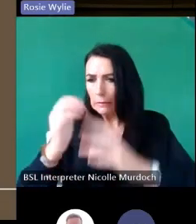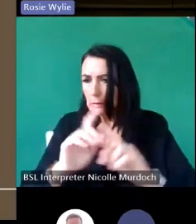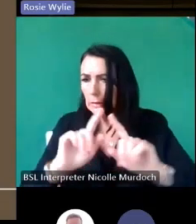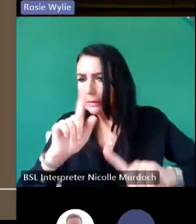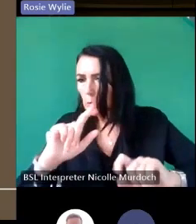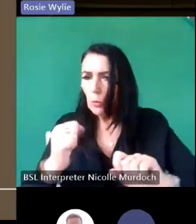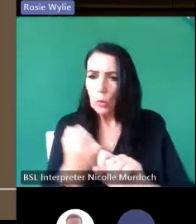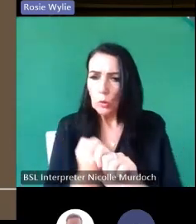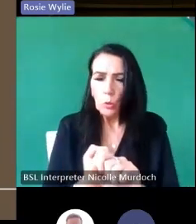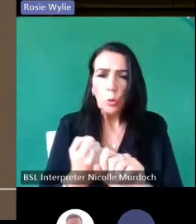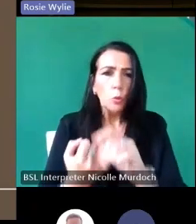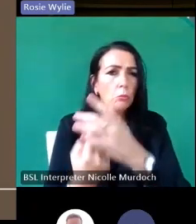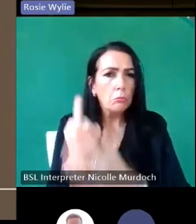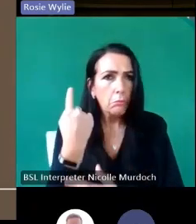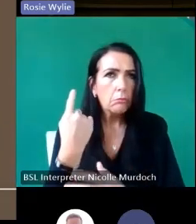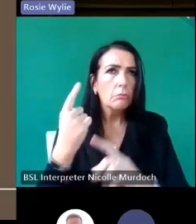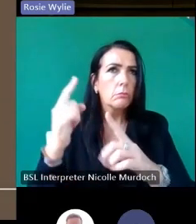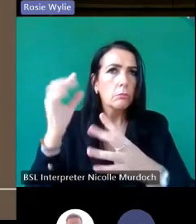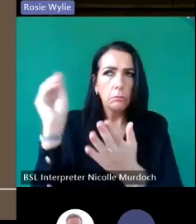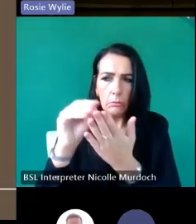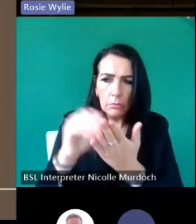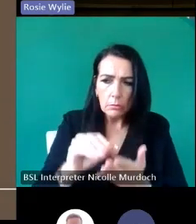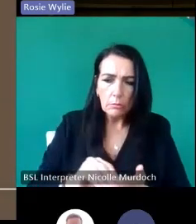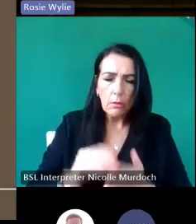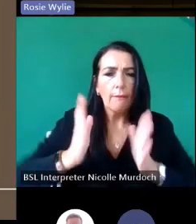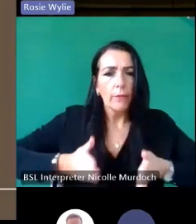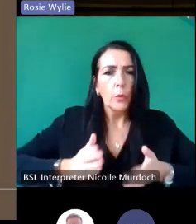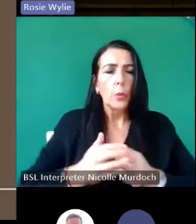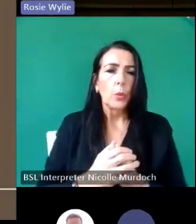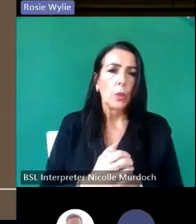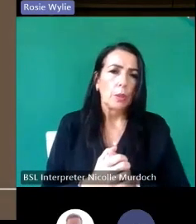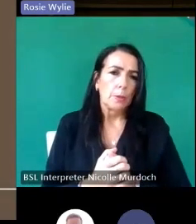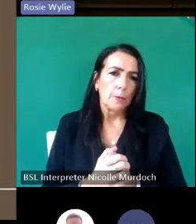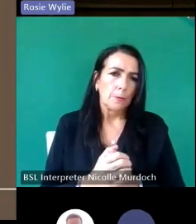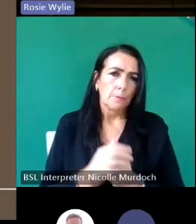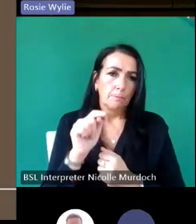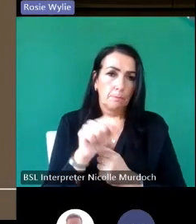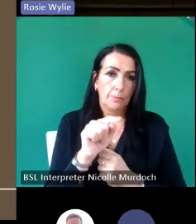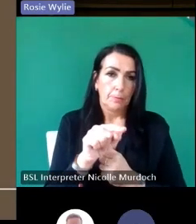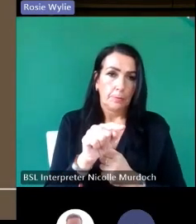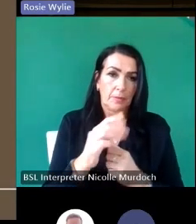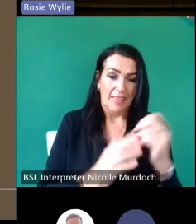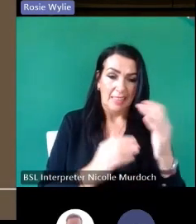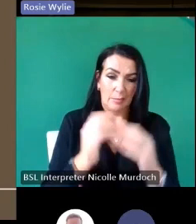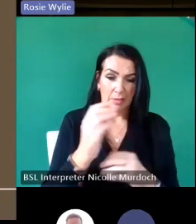church on that site since 1100 that building was in use probably from since the mid 18th century